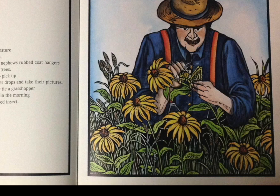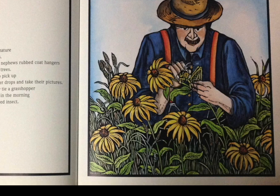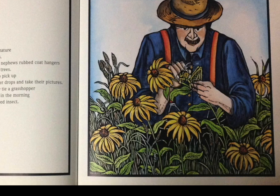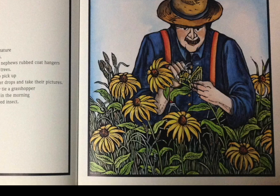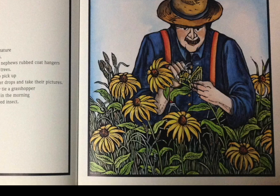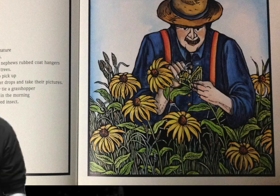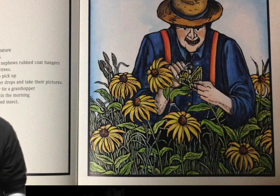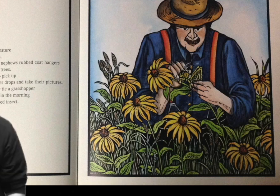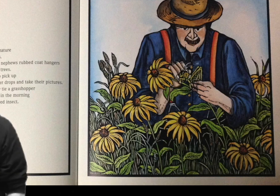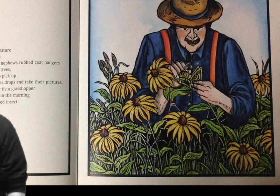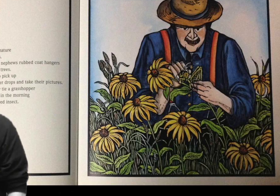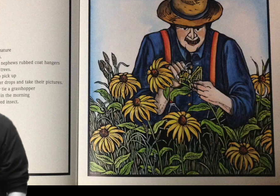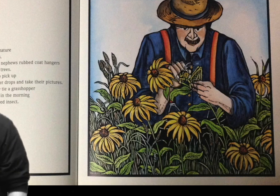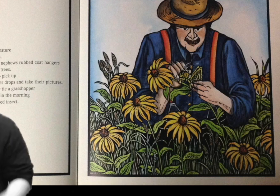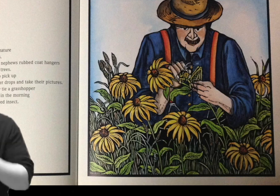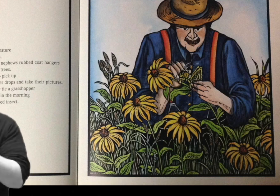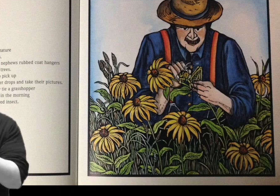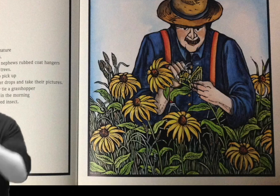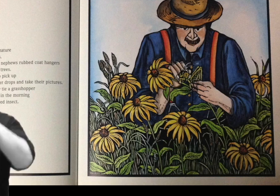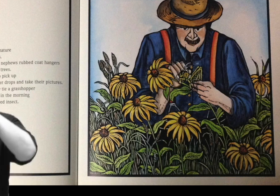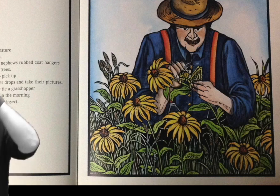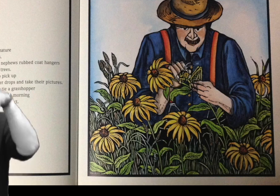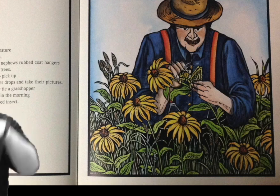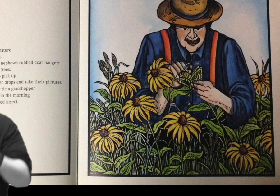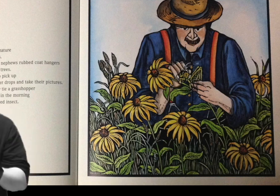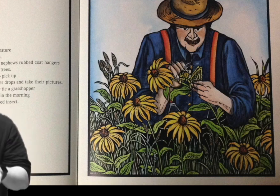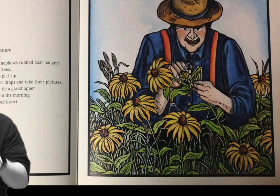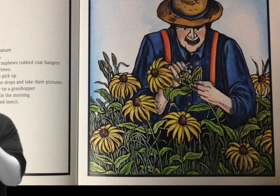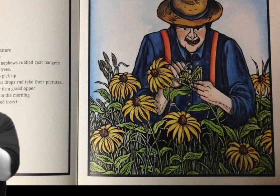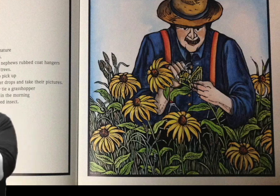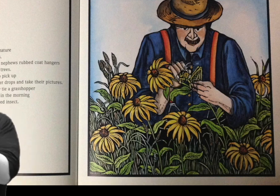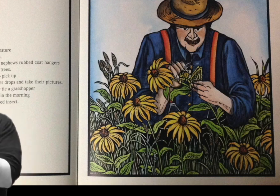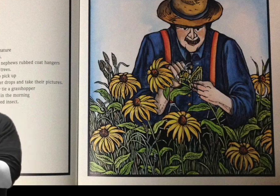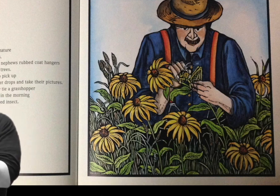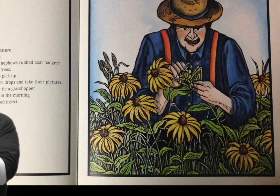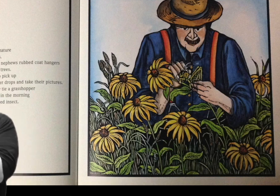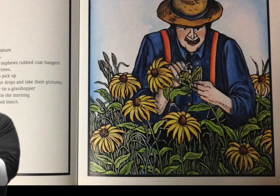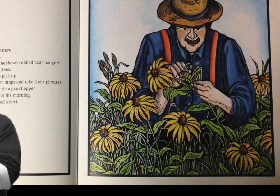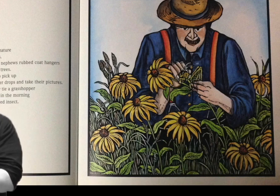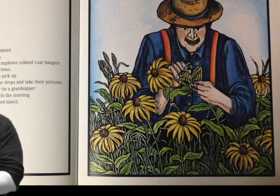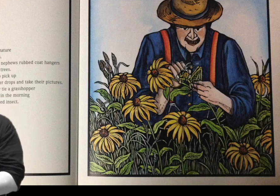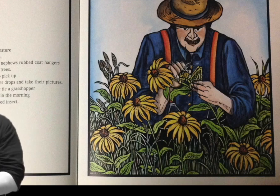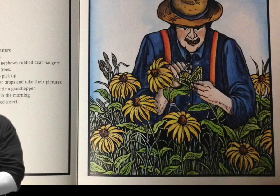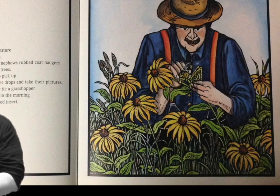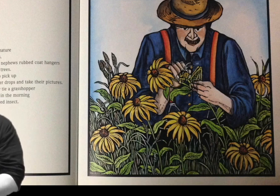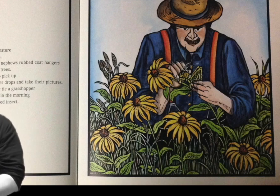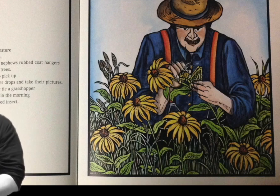Left Panel: Willie’s nieces and nephews lived on one side of the farmhouse that Willie shared with his brother Charlie.